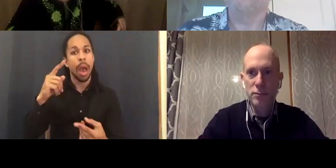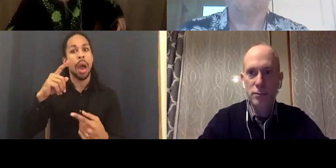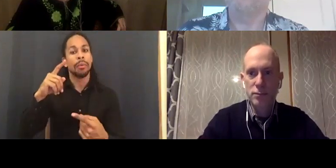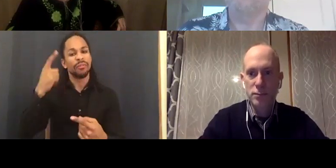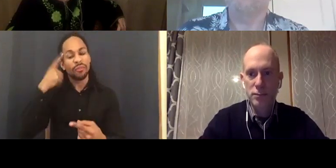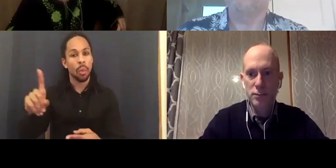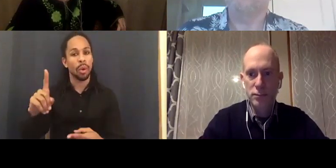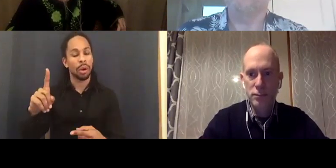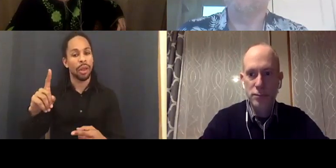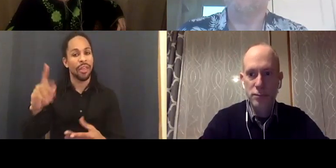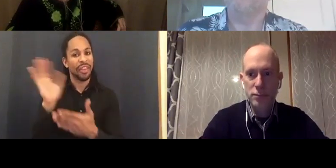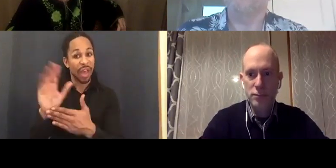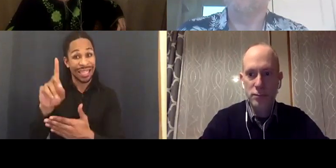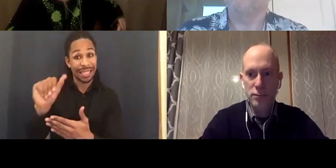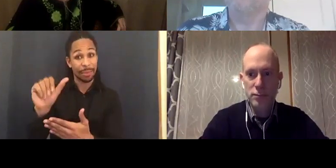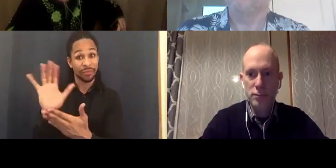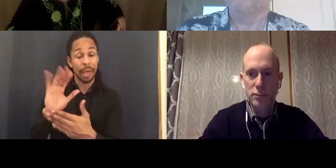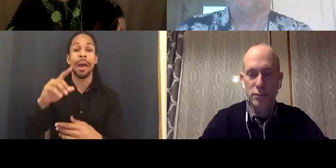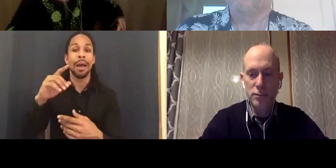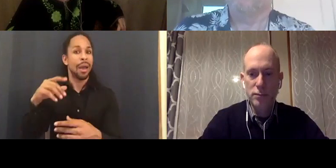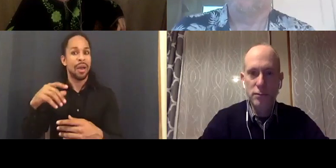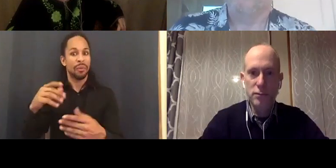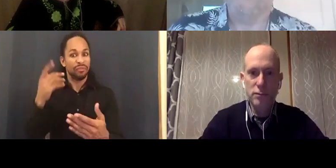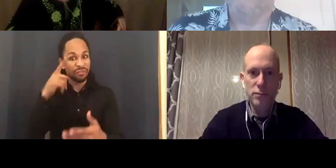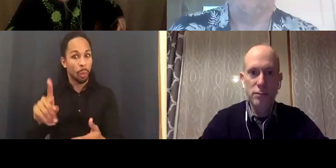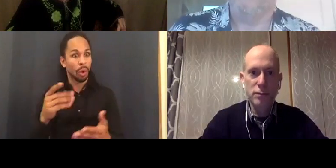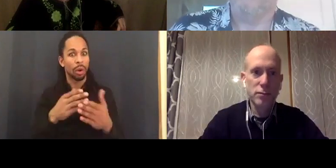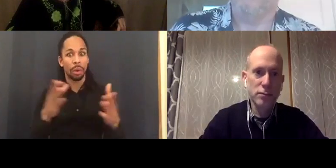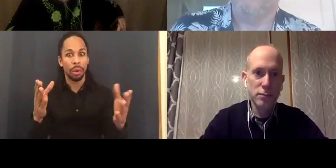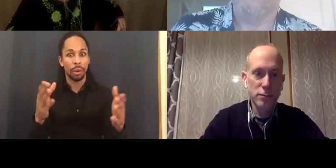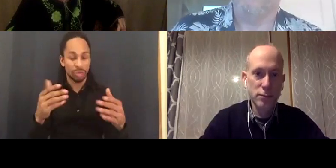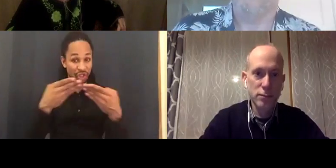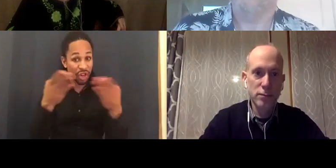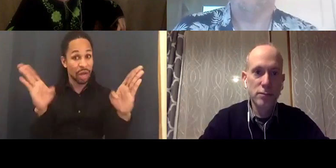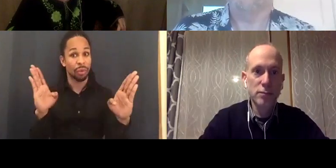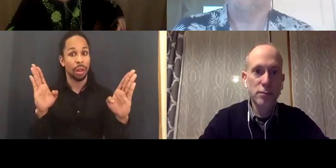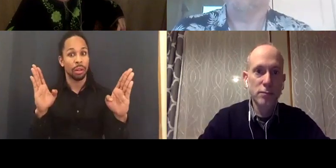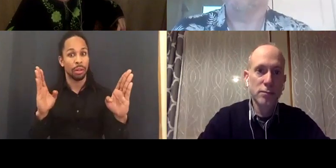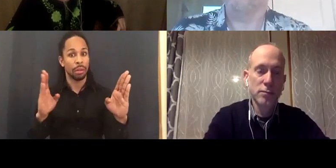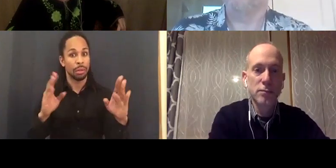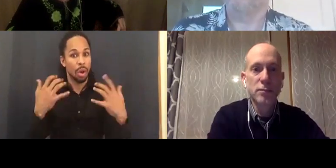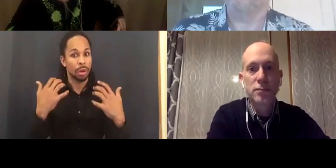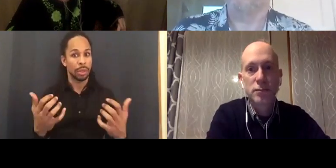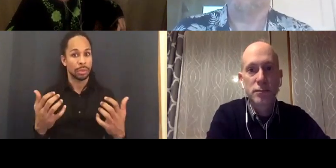Like a wide audience for the film. Not just people particularly with